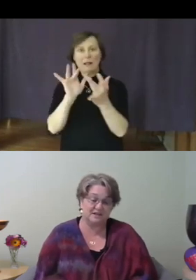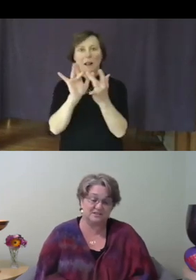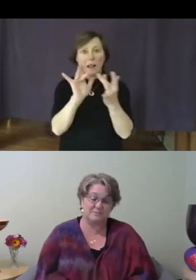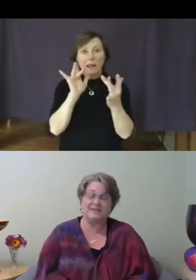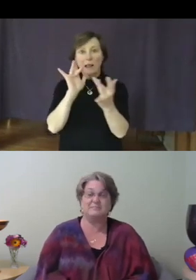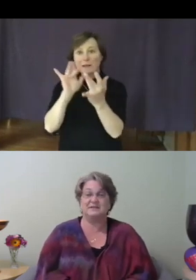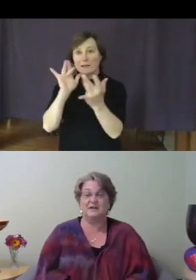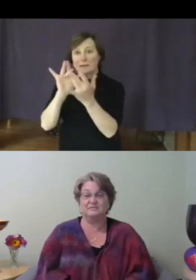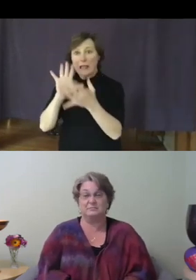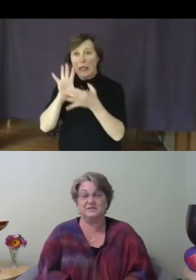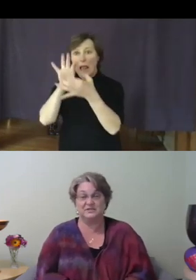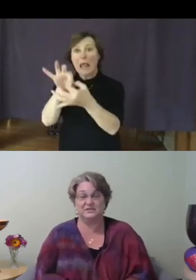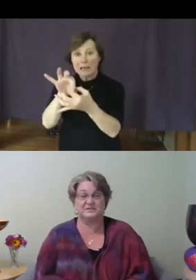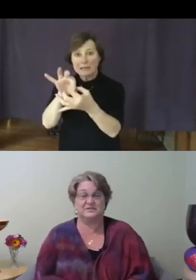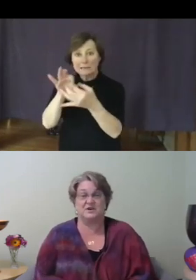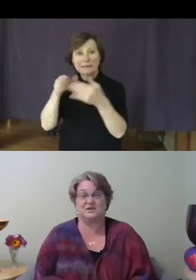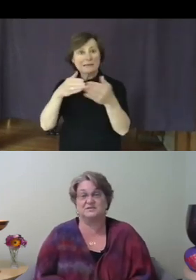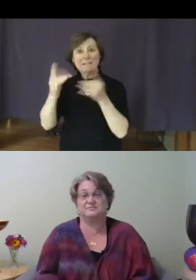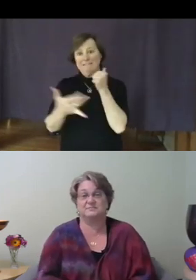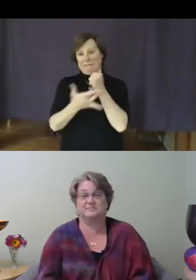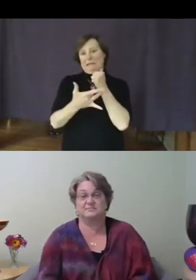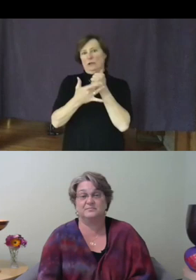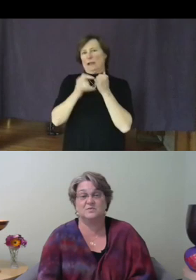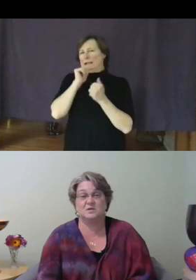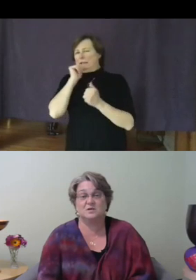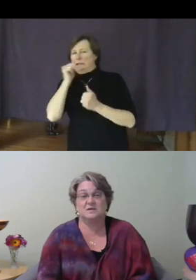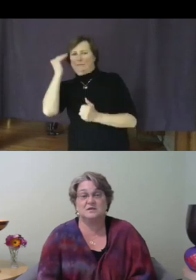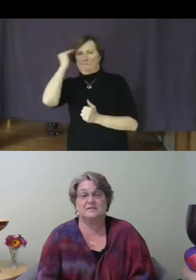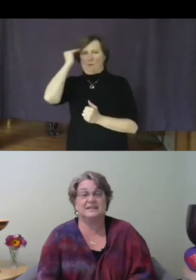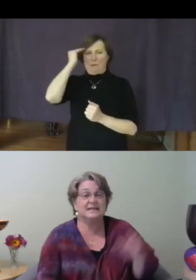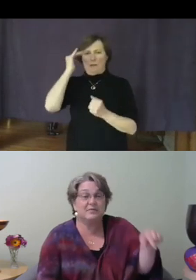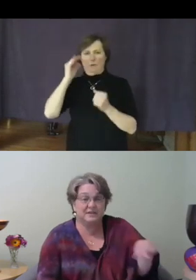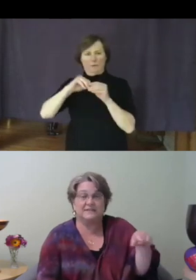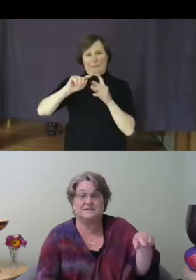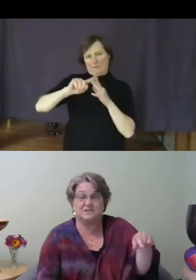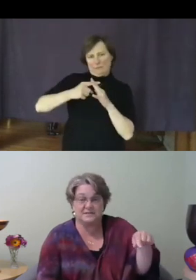have been unfamiliar at the start. That same thin line that starts at the bottom